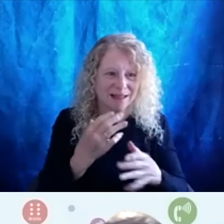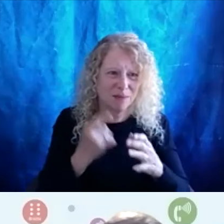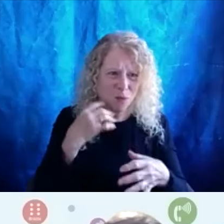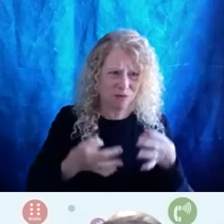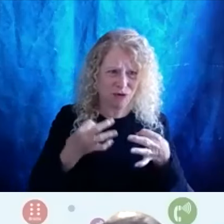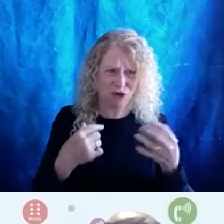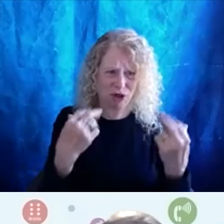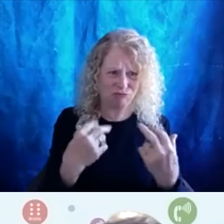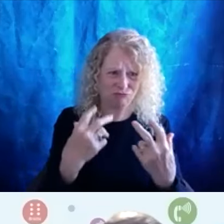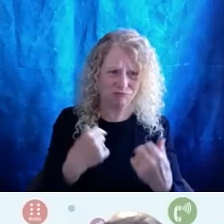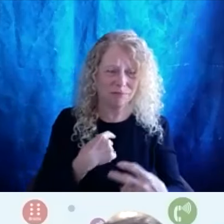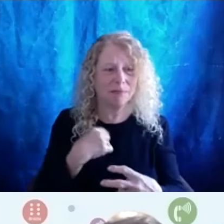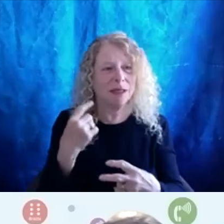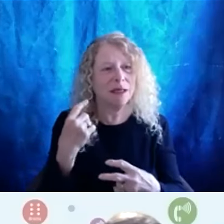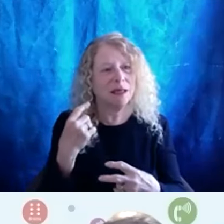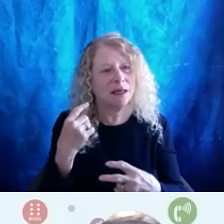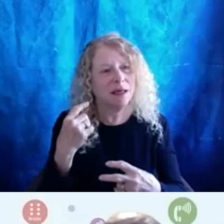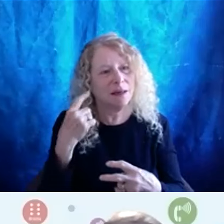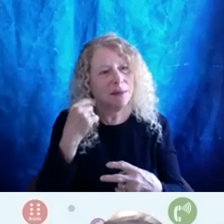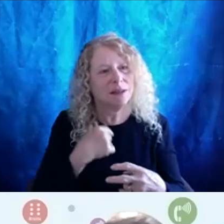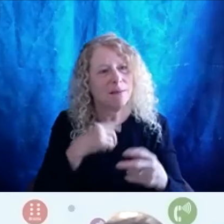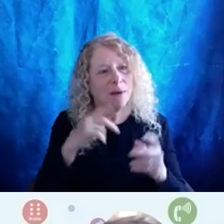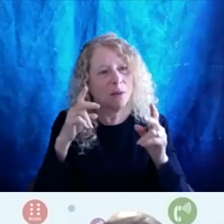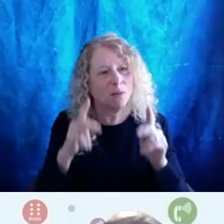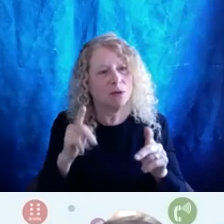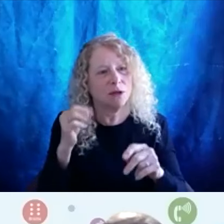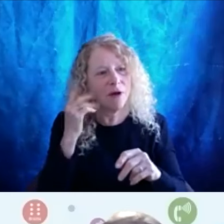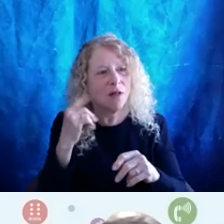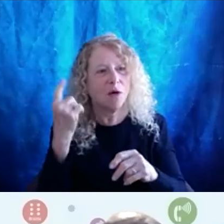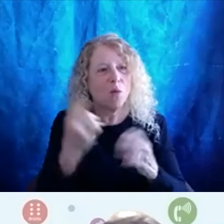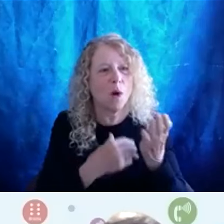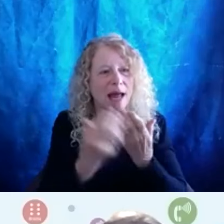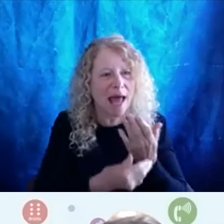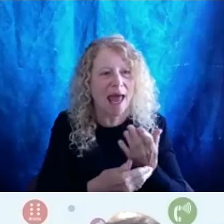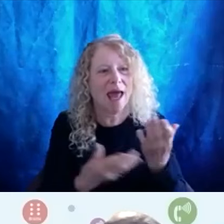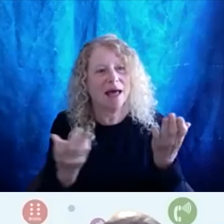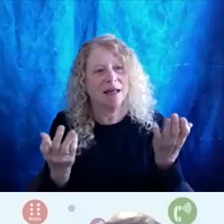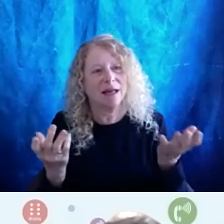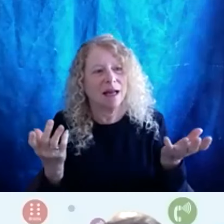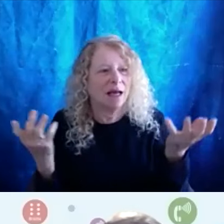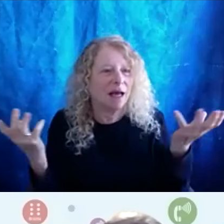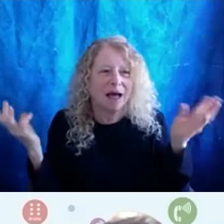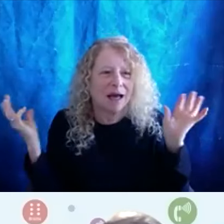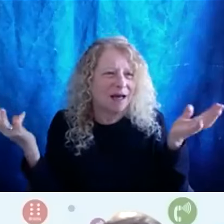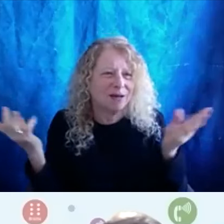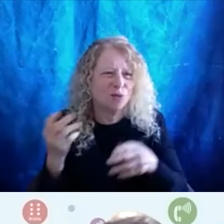things like that for being, you know, a person with color one handed, you know, you can name it all.